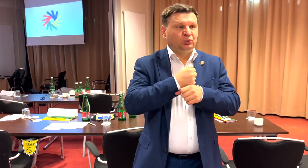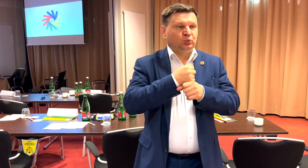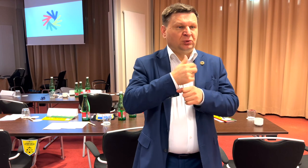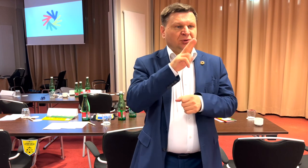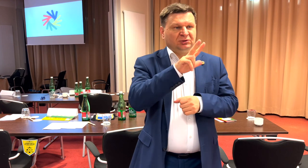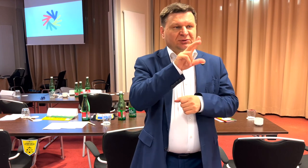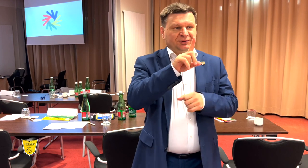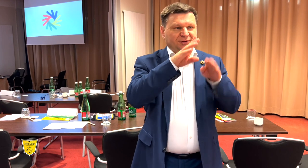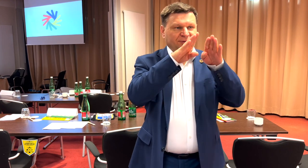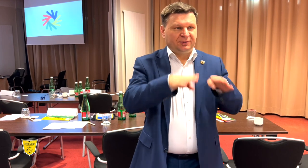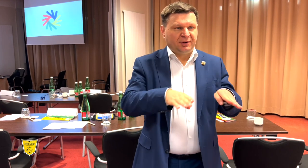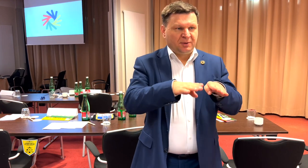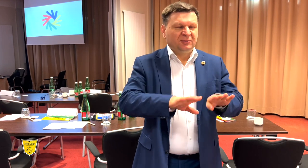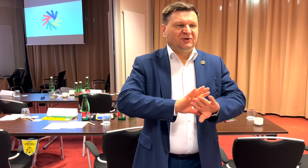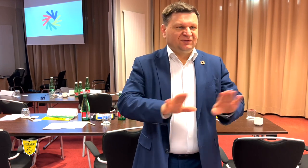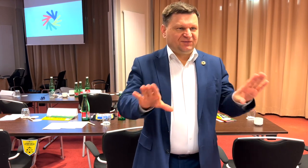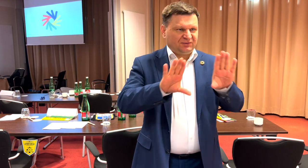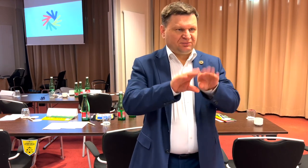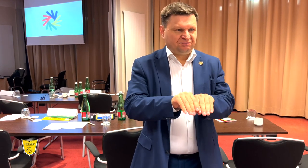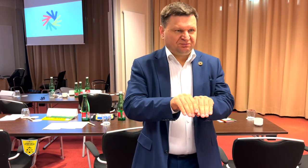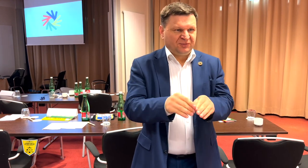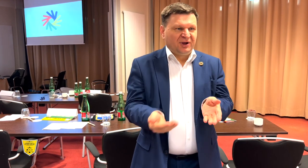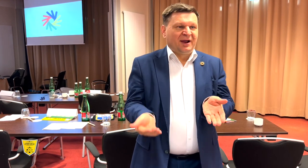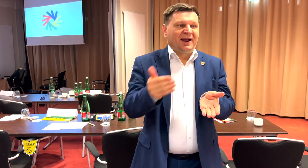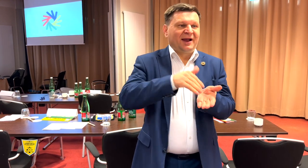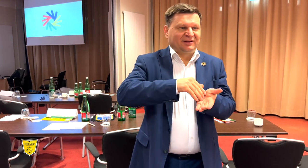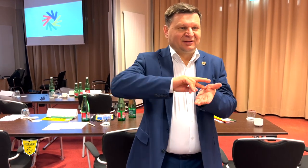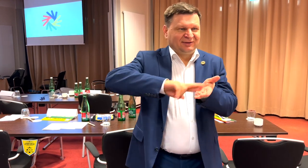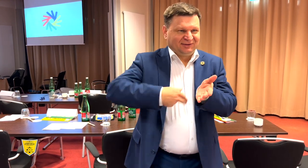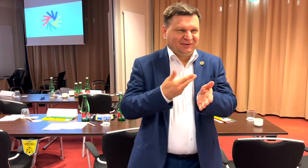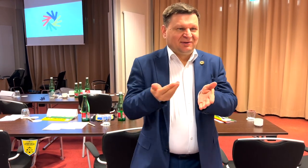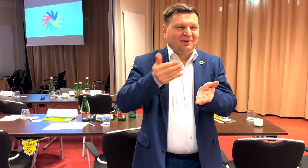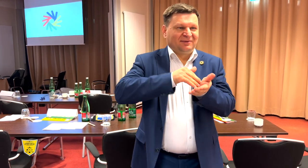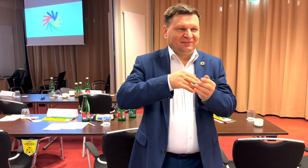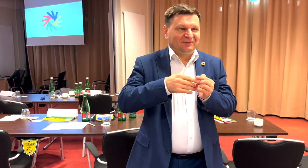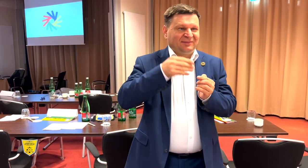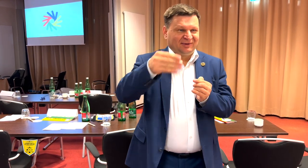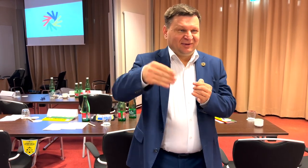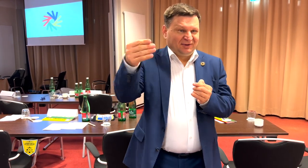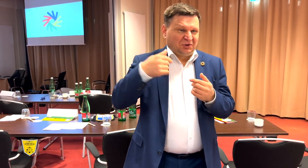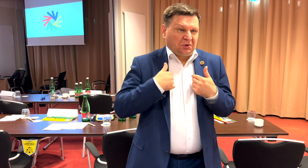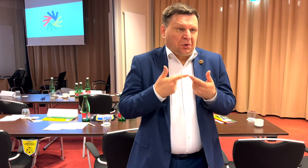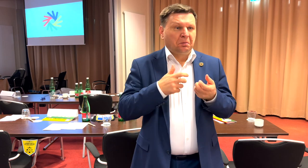he extended my contract to December 31, 2022.